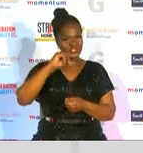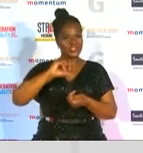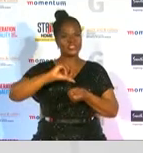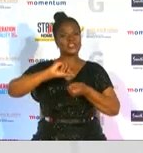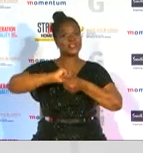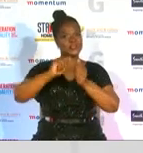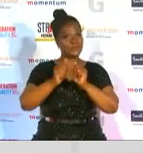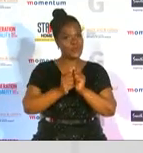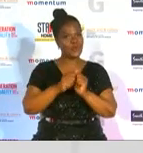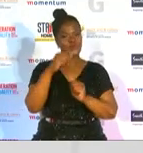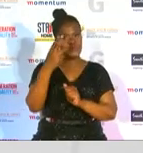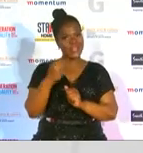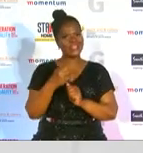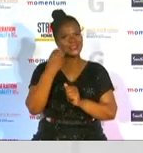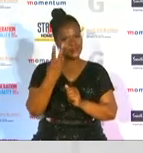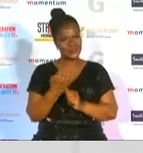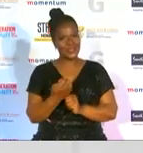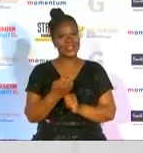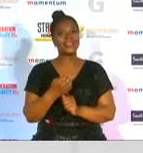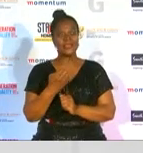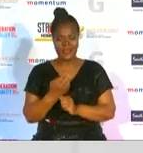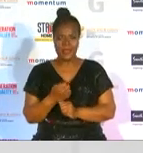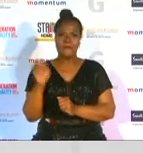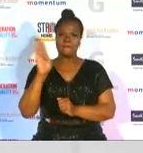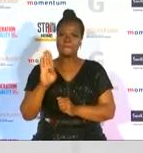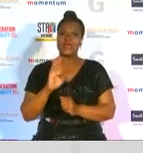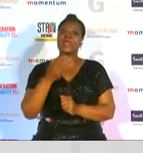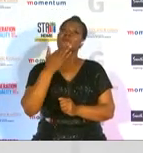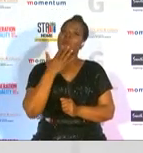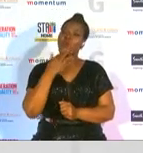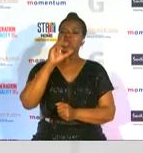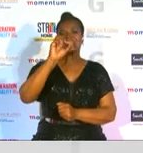supporter of the year is none other than selena monsami